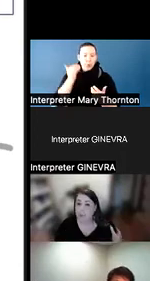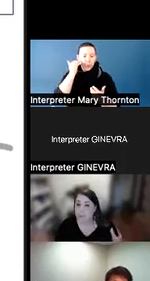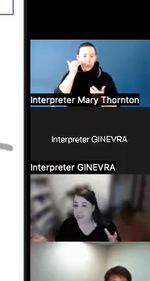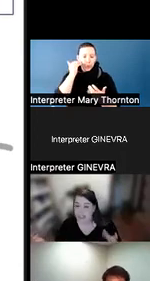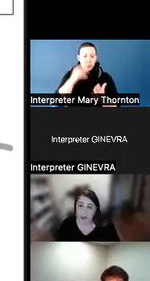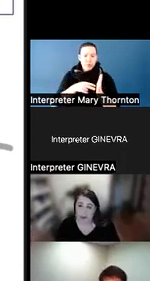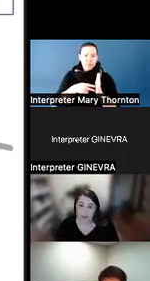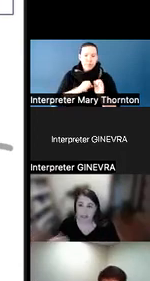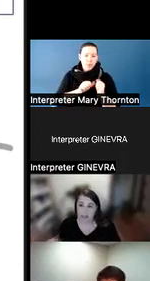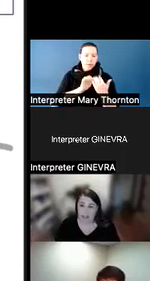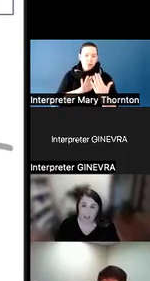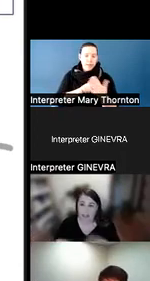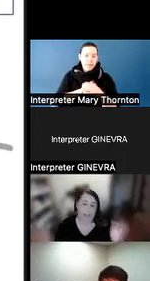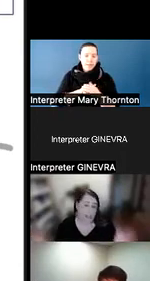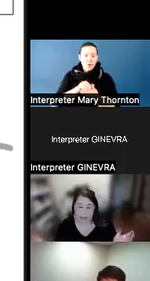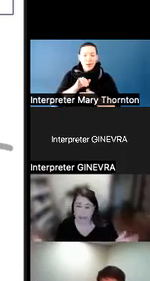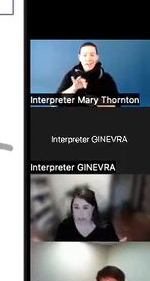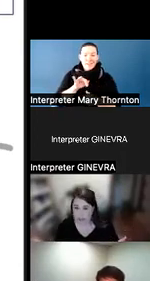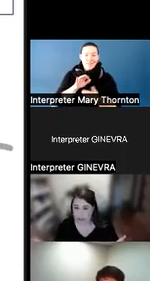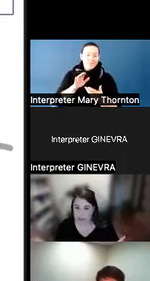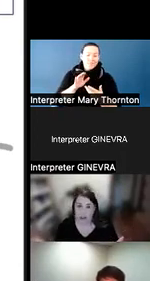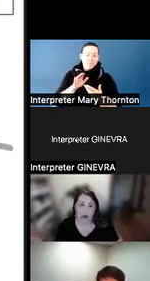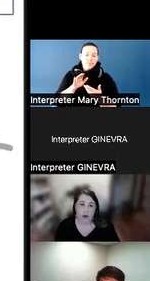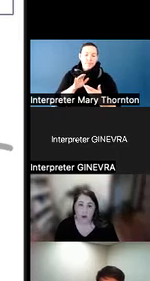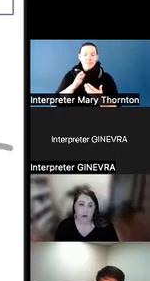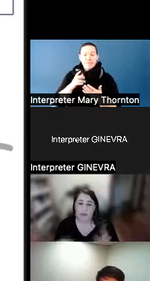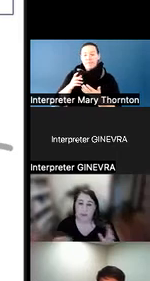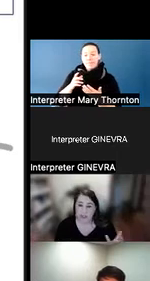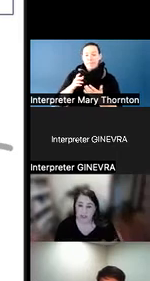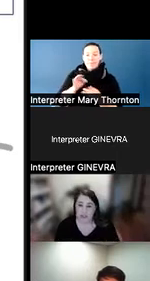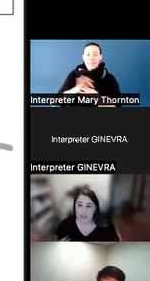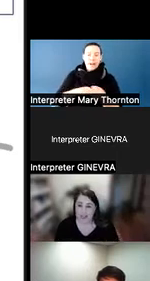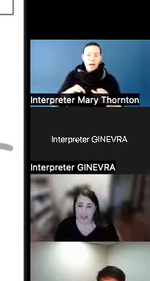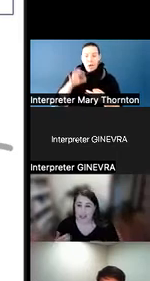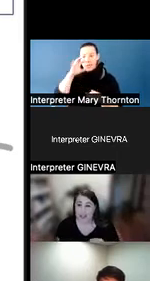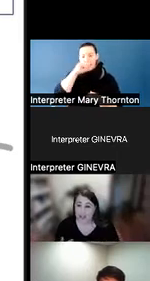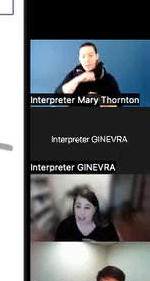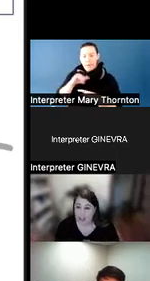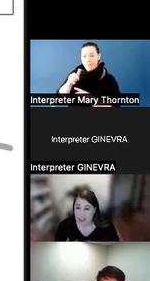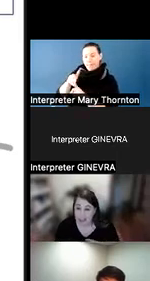being disruptive because they would like to be disruptive. Or for the person who engages in the foot-tapping,